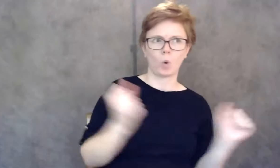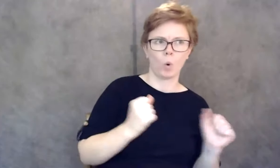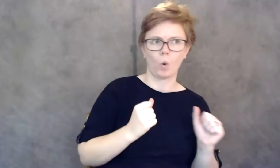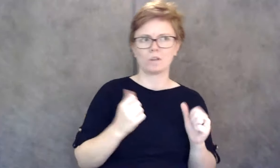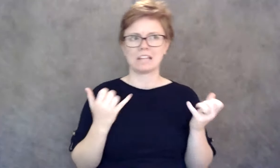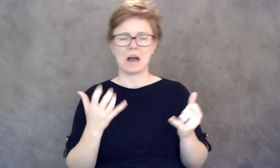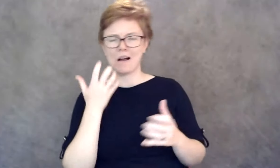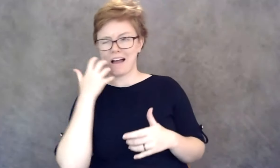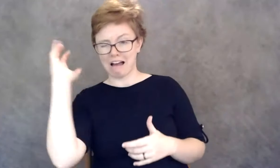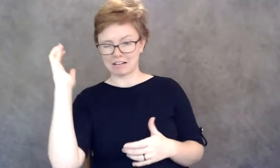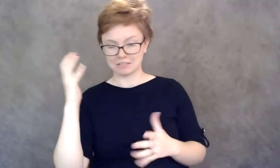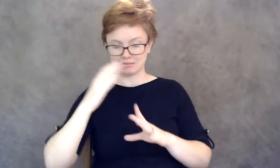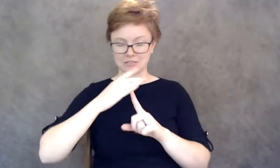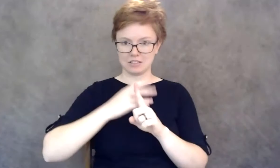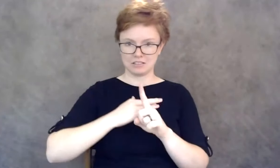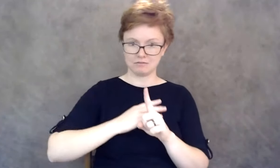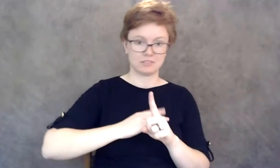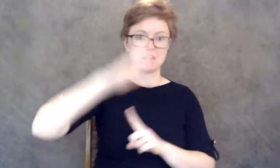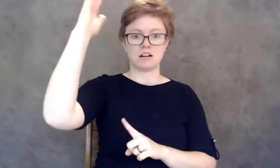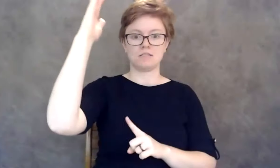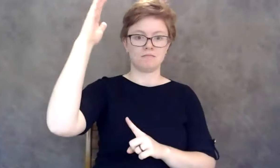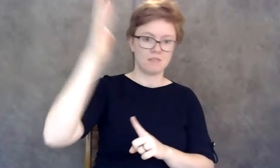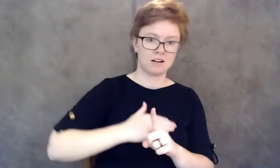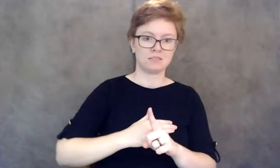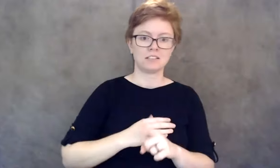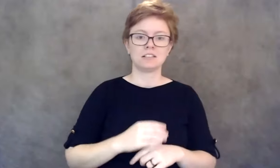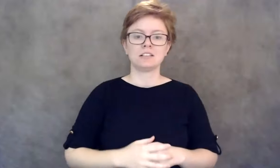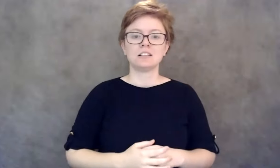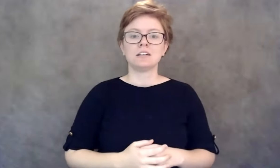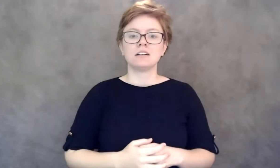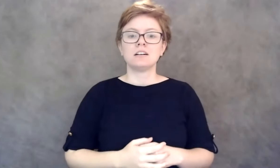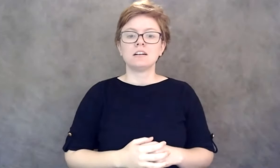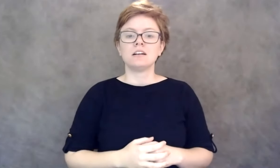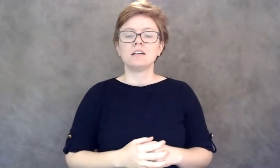But that's a possibility certainly for people.